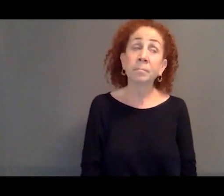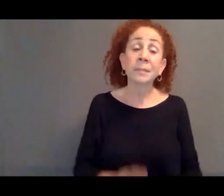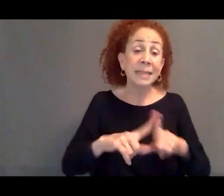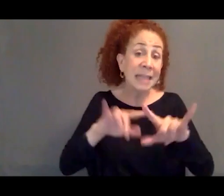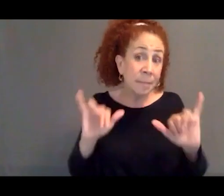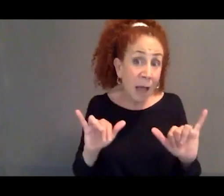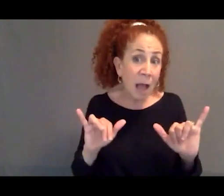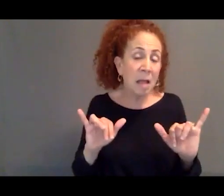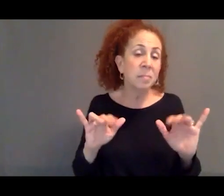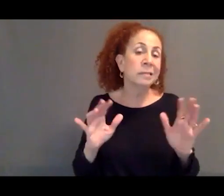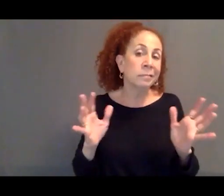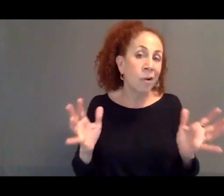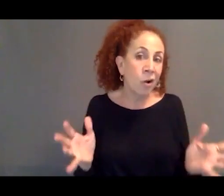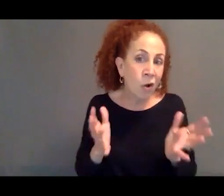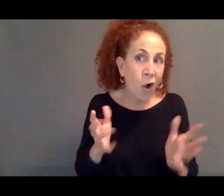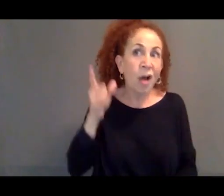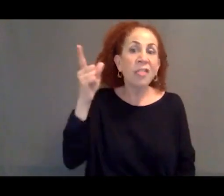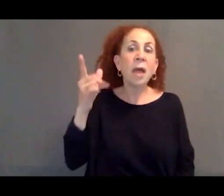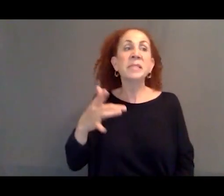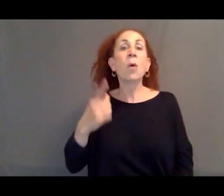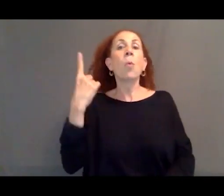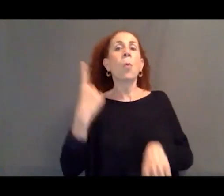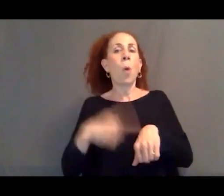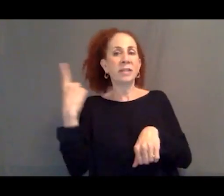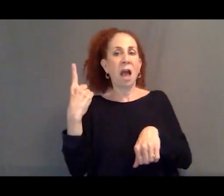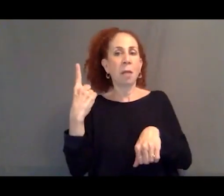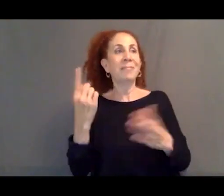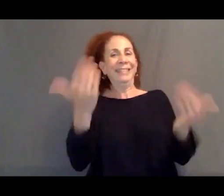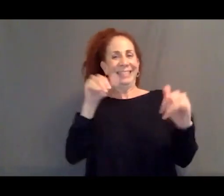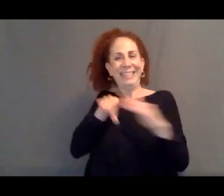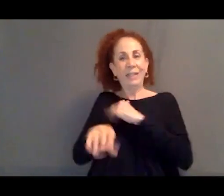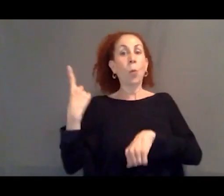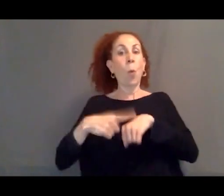that they would never repeat this moment again. So they were willing to see this as a one-off.